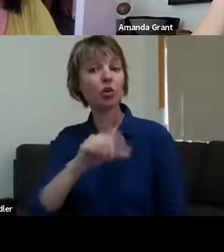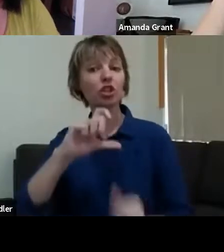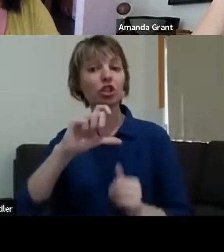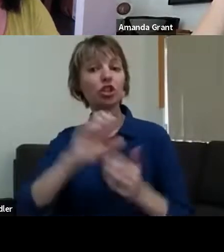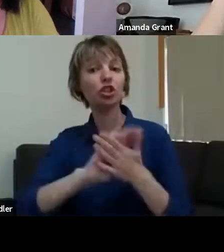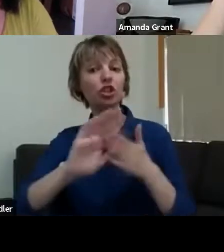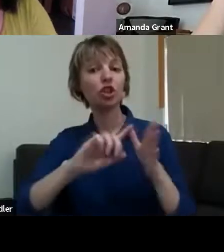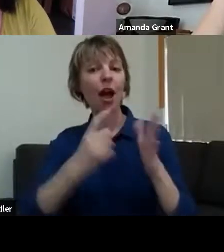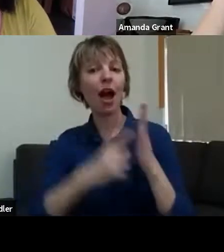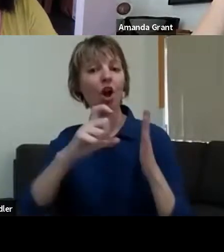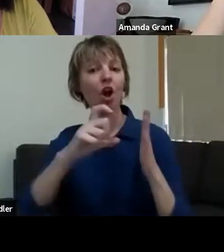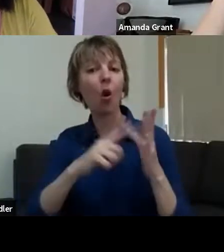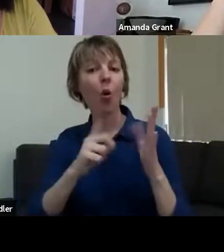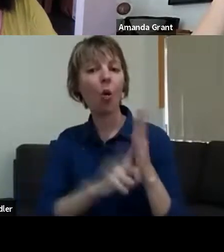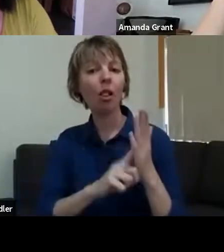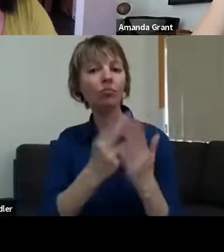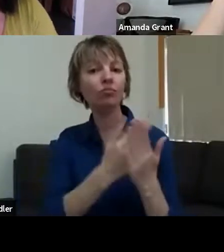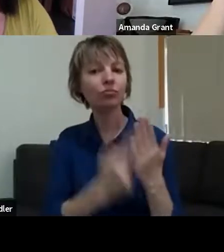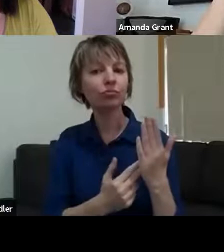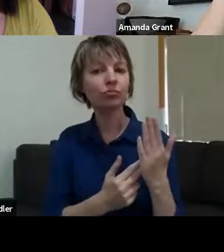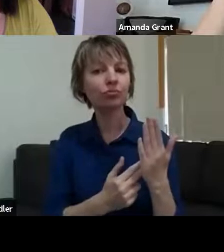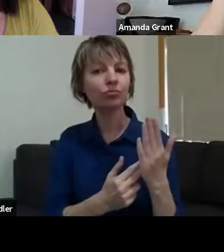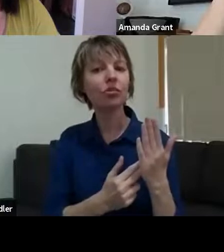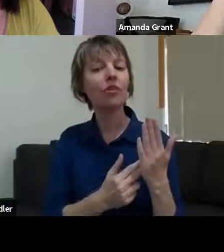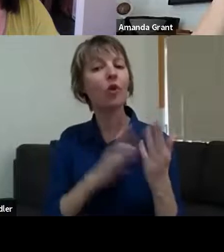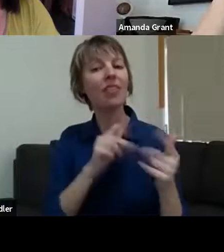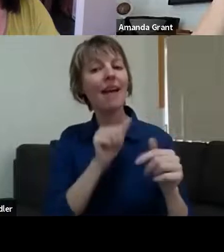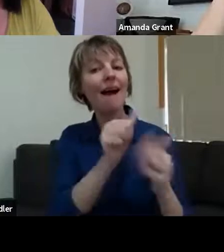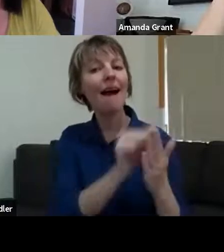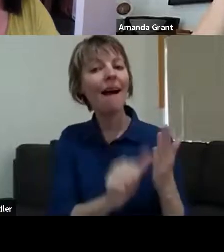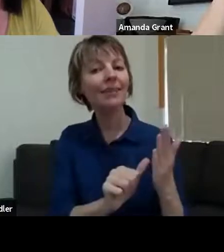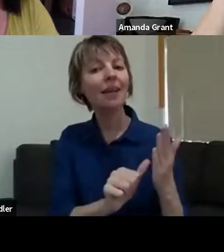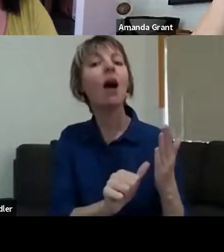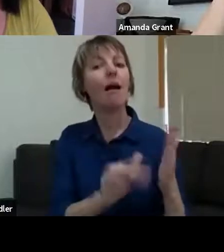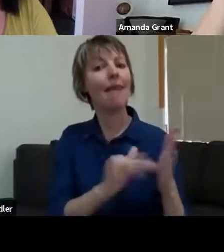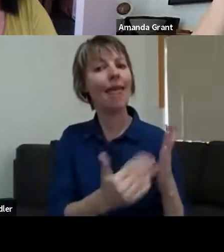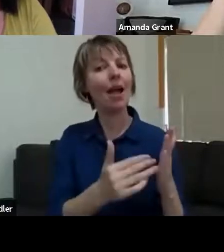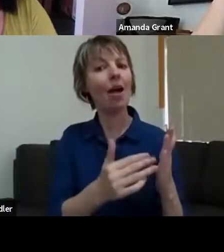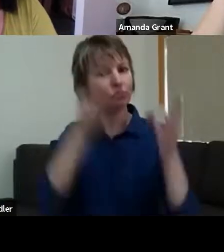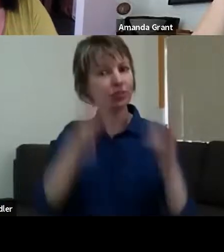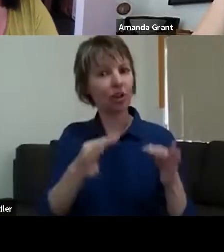from the fire on their property. Others are actually not at a point